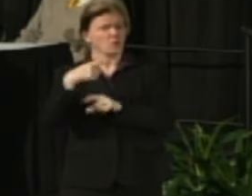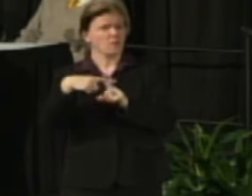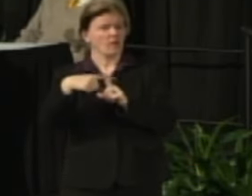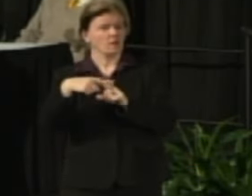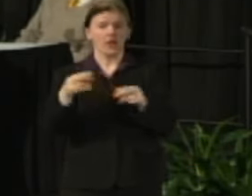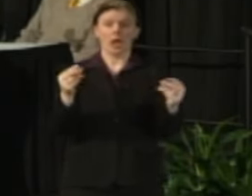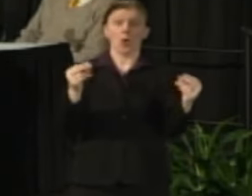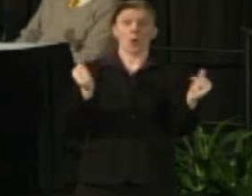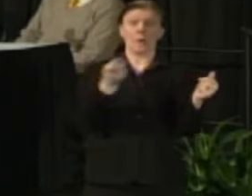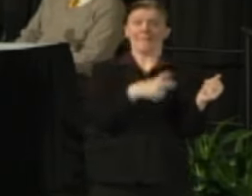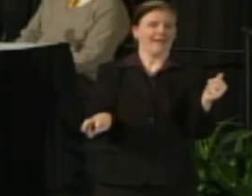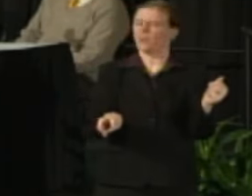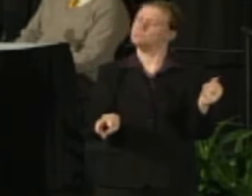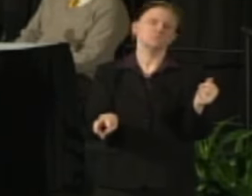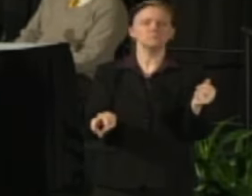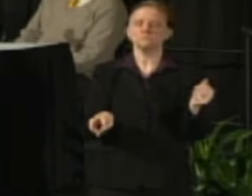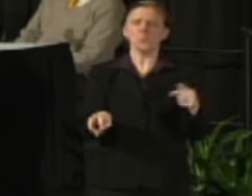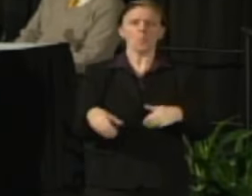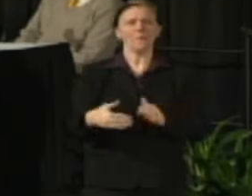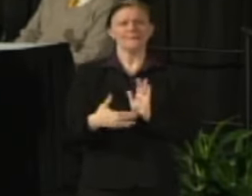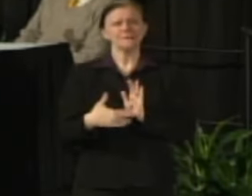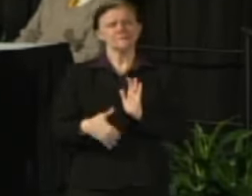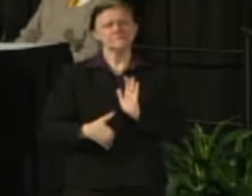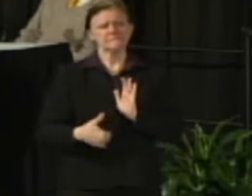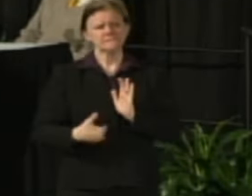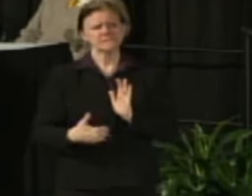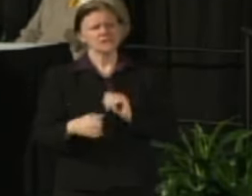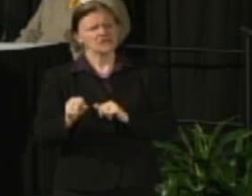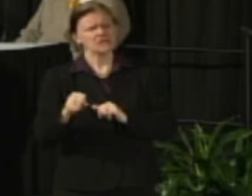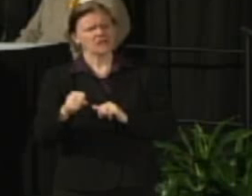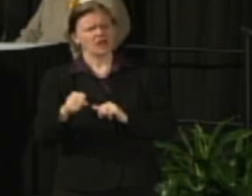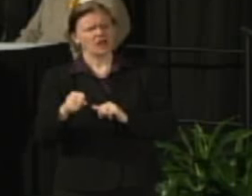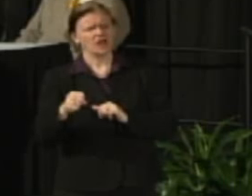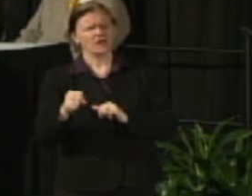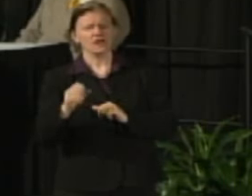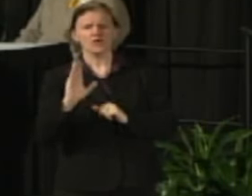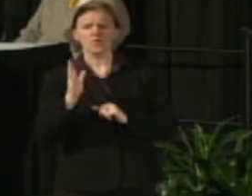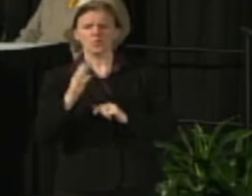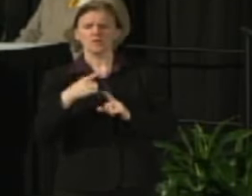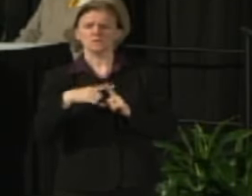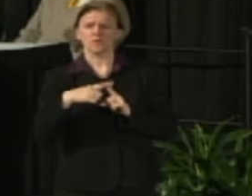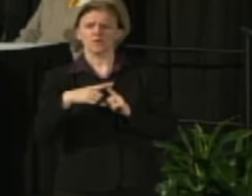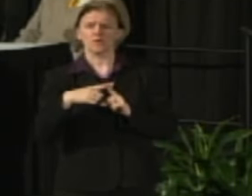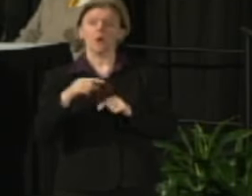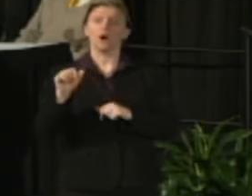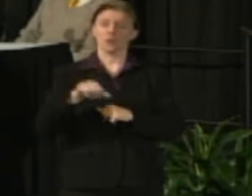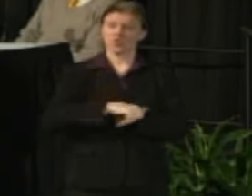but they do sense and where that comes from is that there are other states and other models